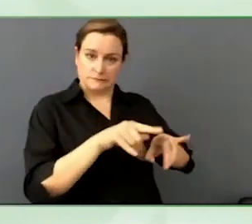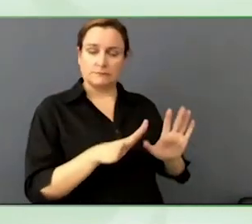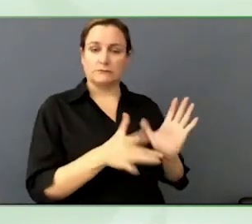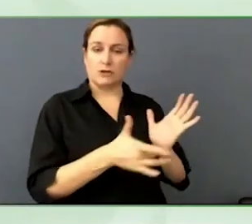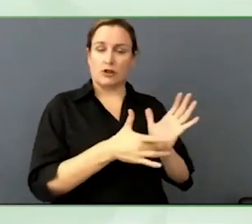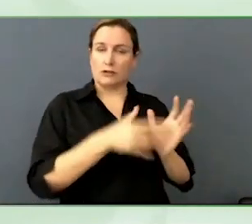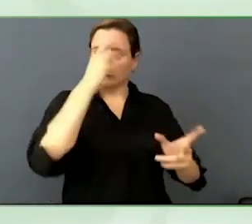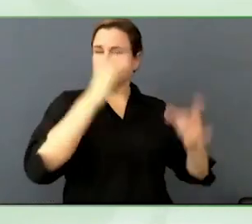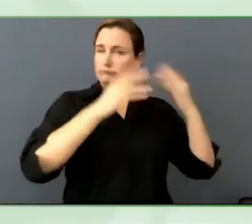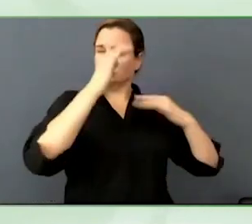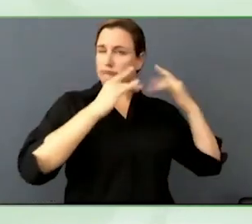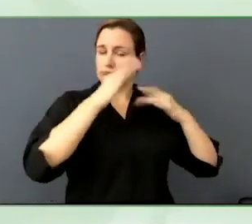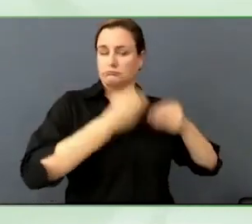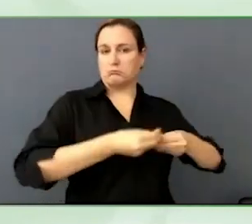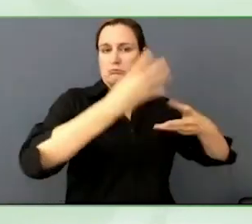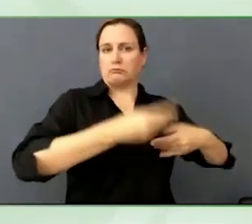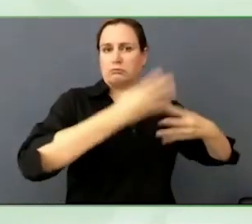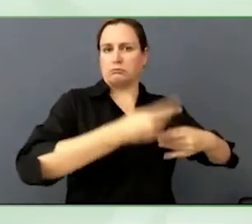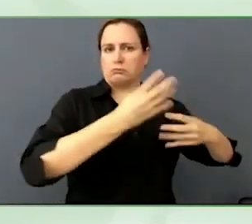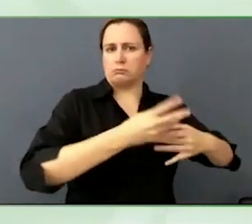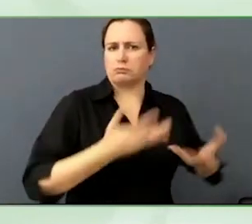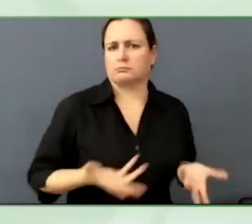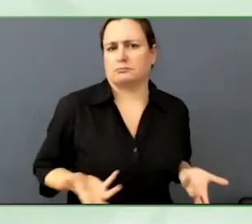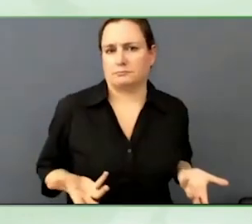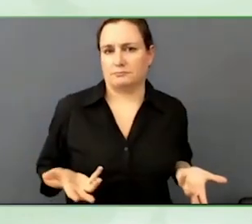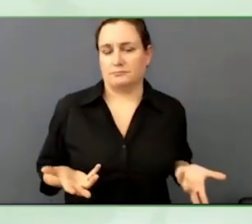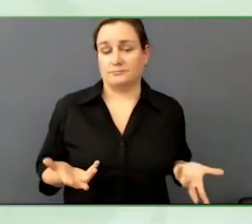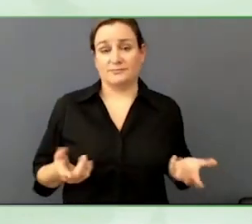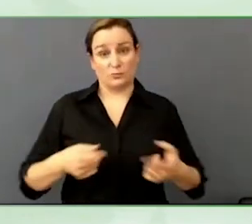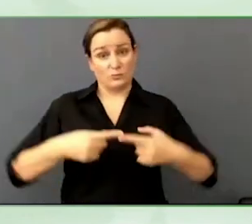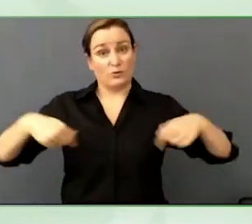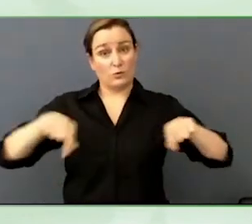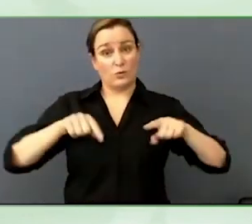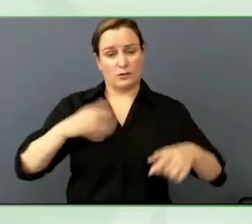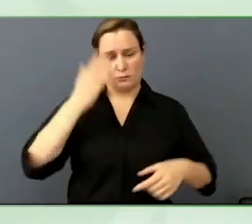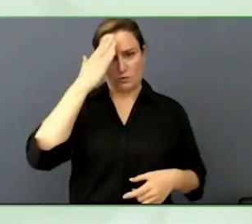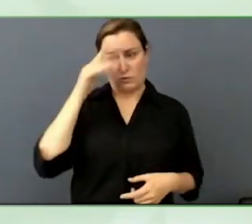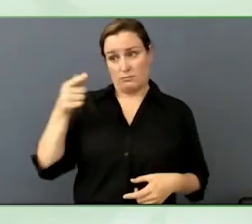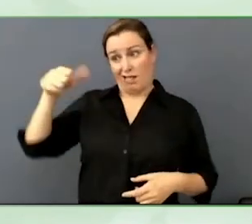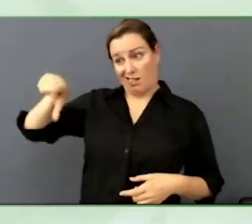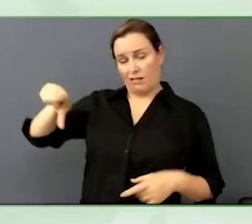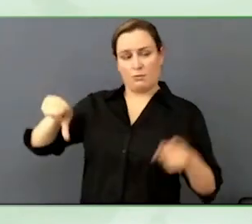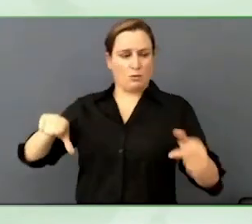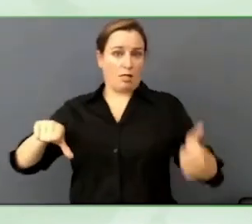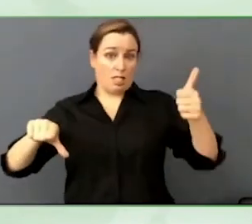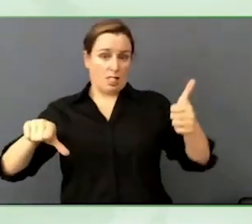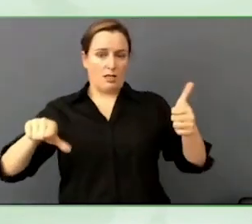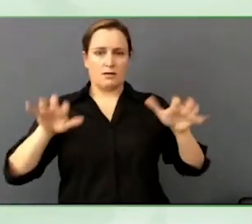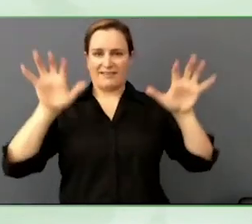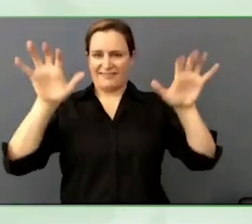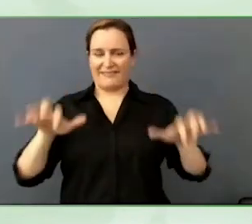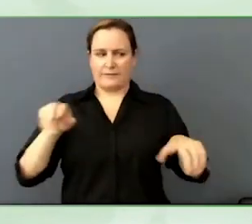Do we believe it, not believe it, and how do you correct and use it